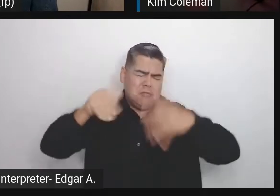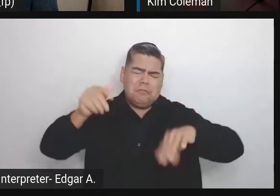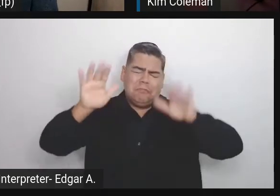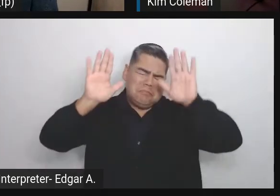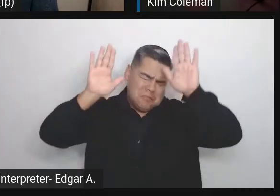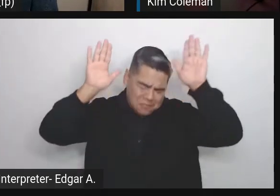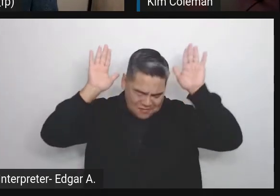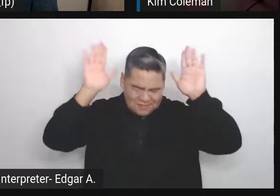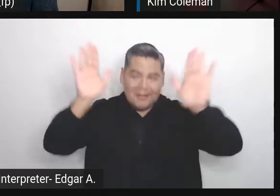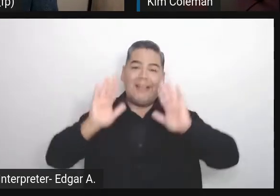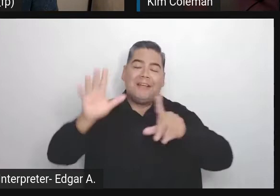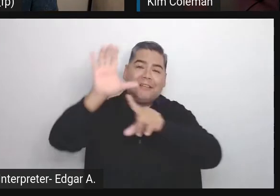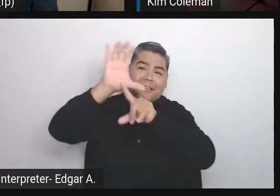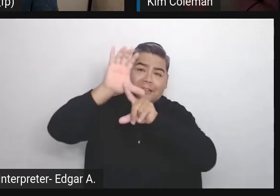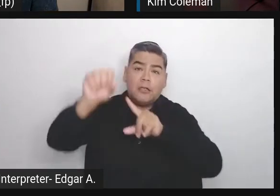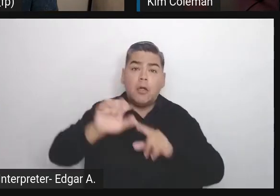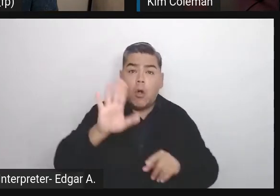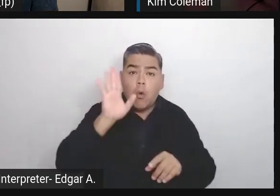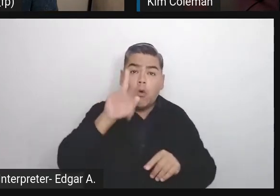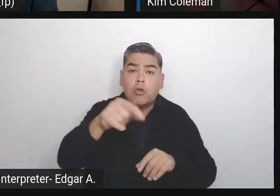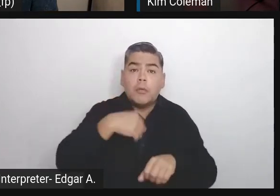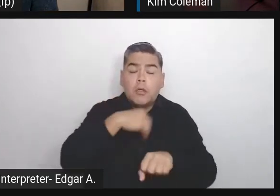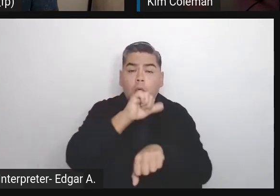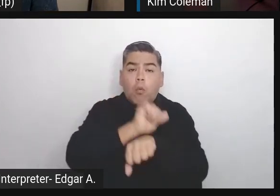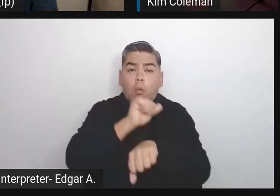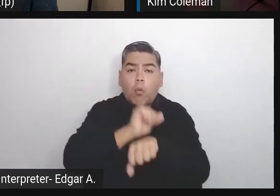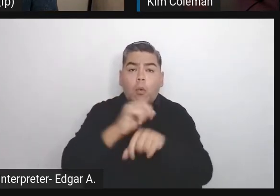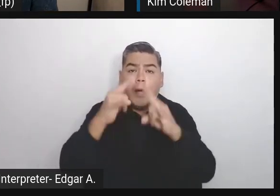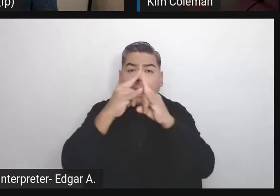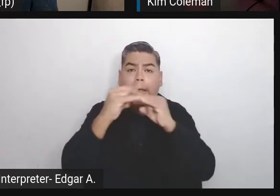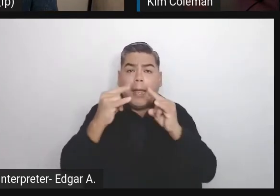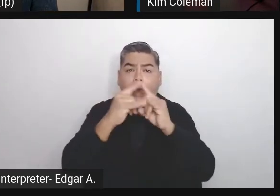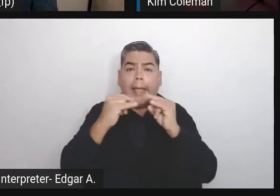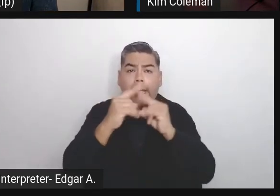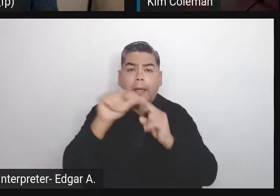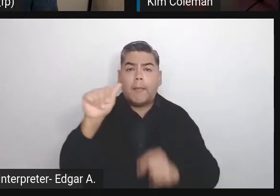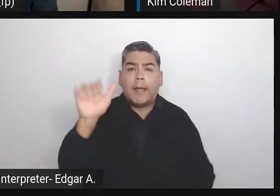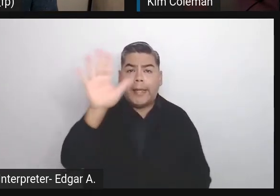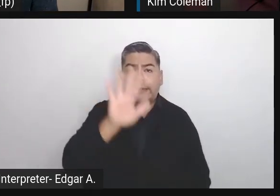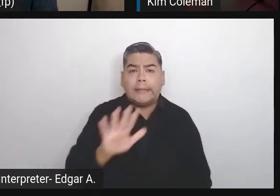Will you be going to WordCamp Asia? No. Sadly not.